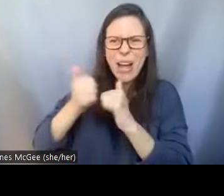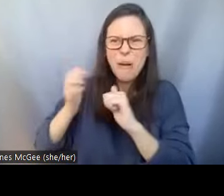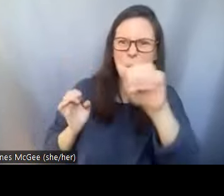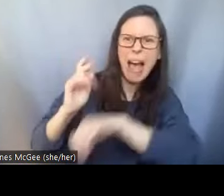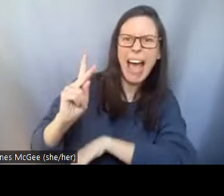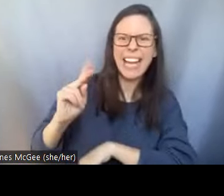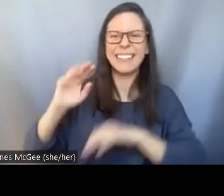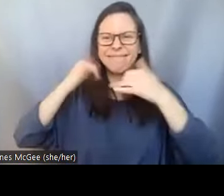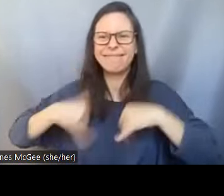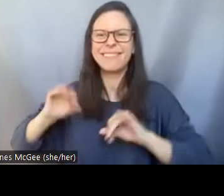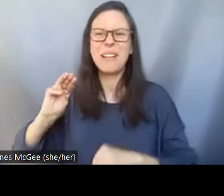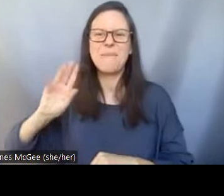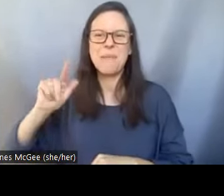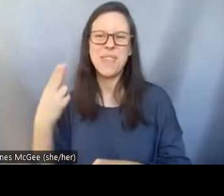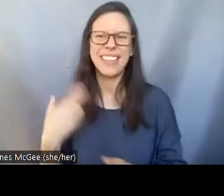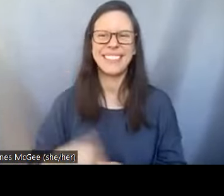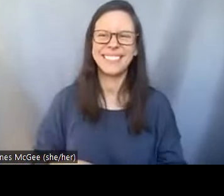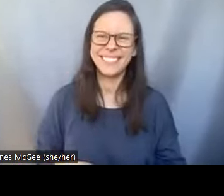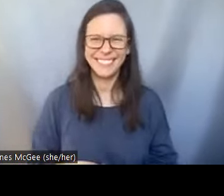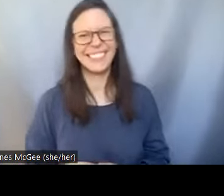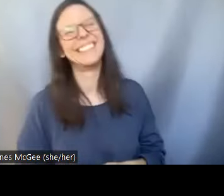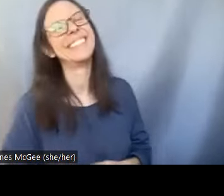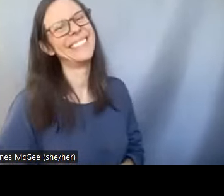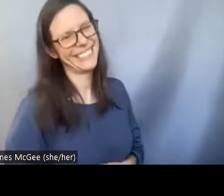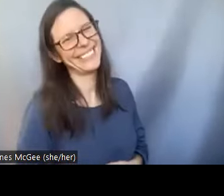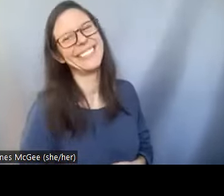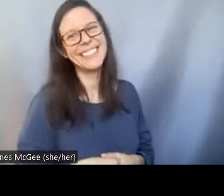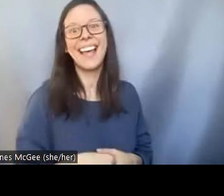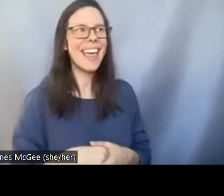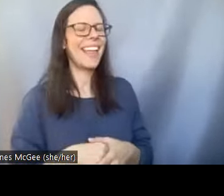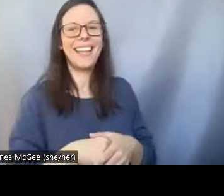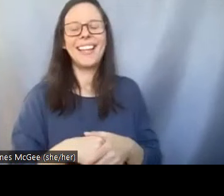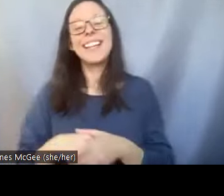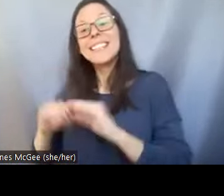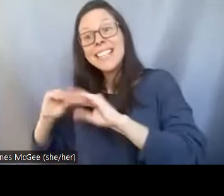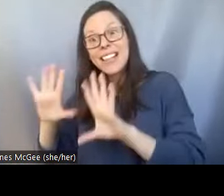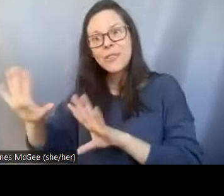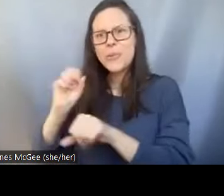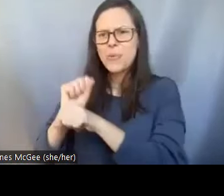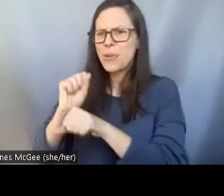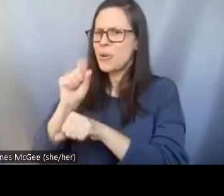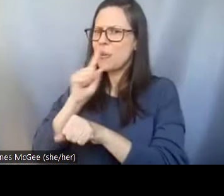So I think it is just very very evident how your work is helping to save species like you mentioned.